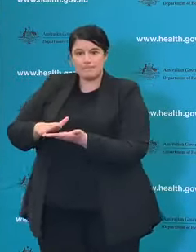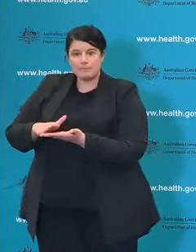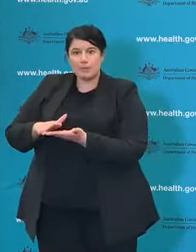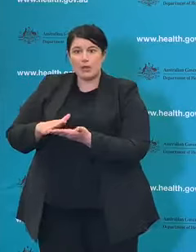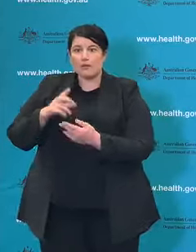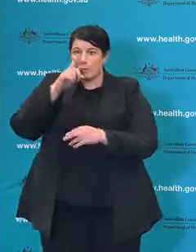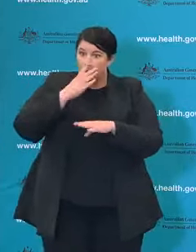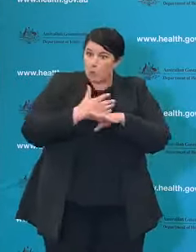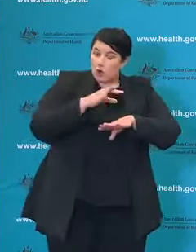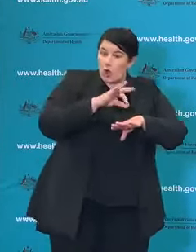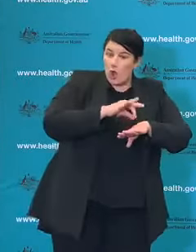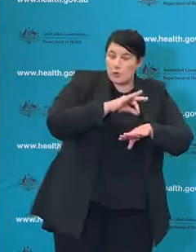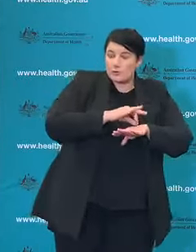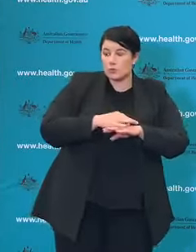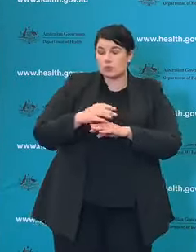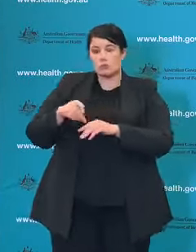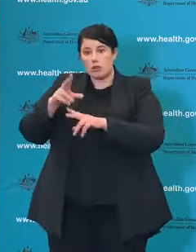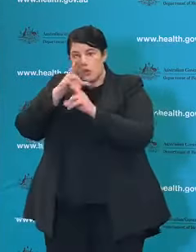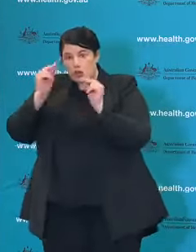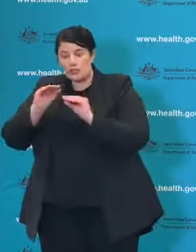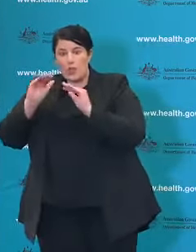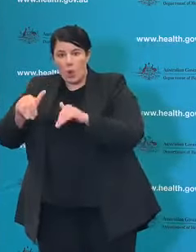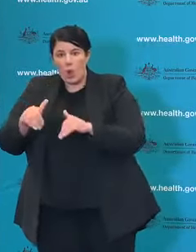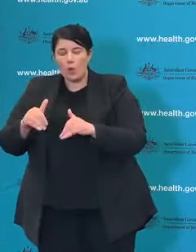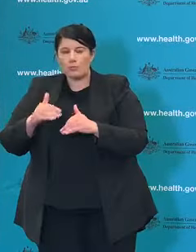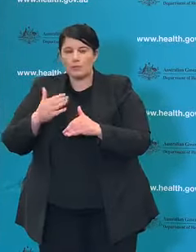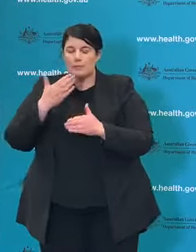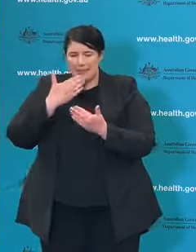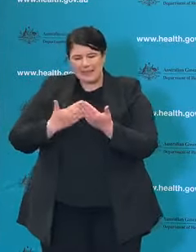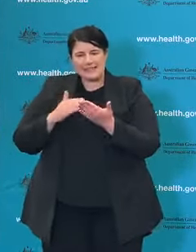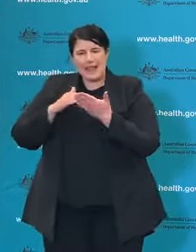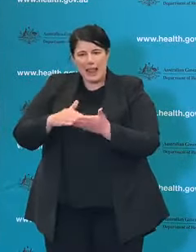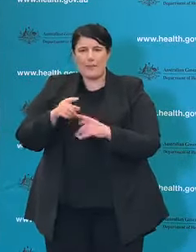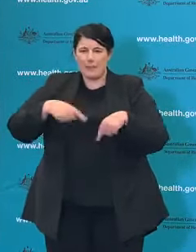workers, my colleagues down in Victoria. Please avail yourself